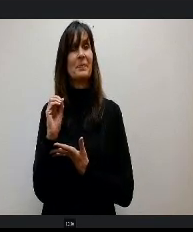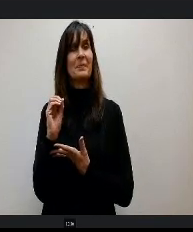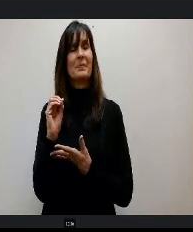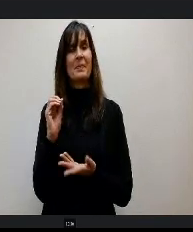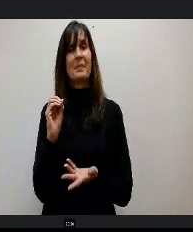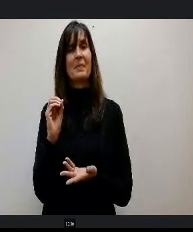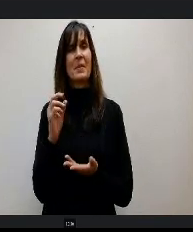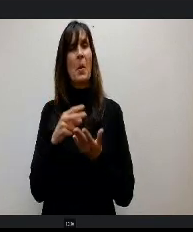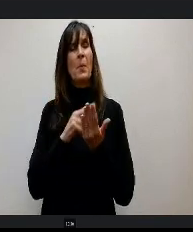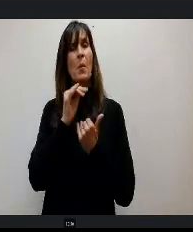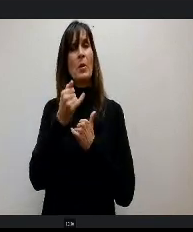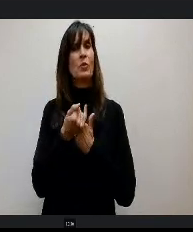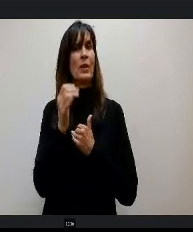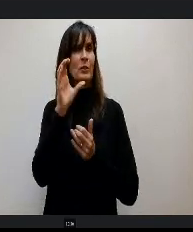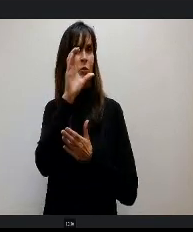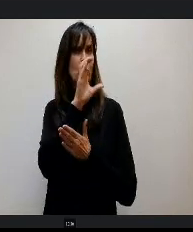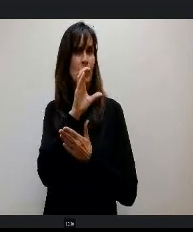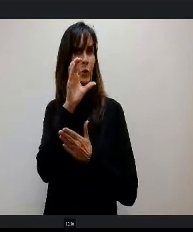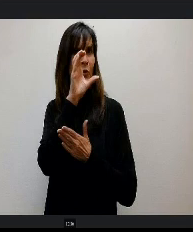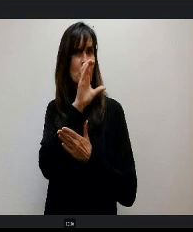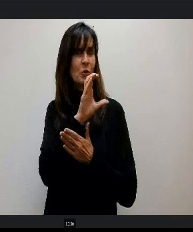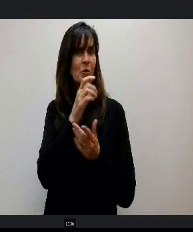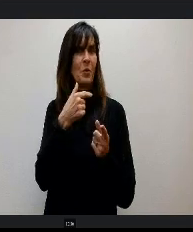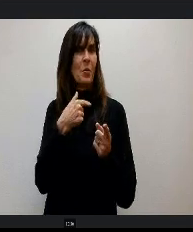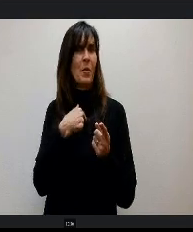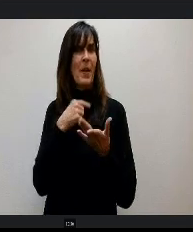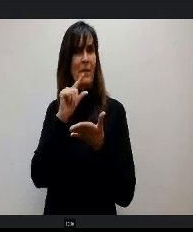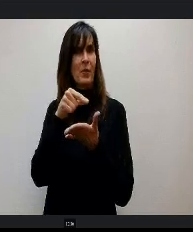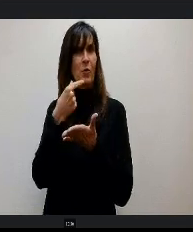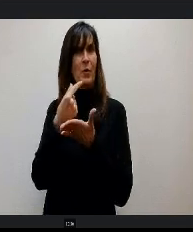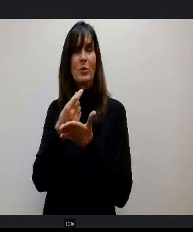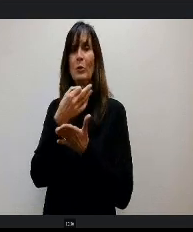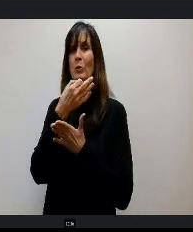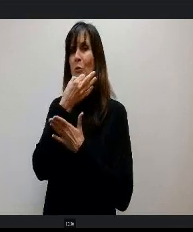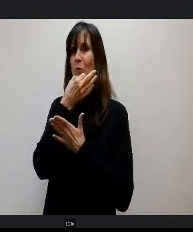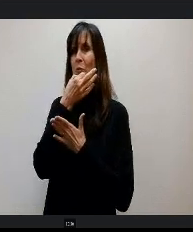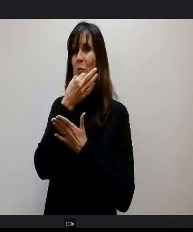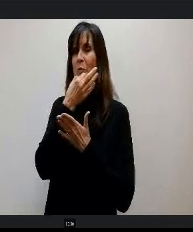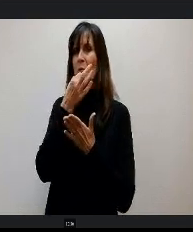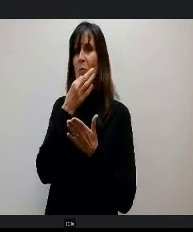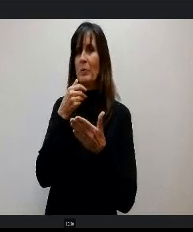Project search, we know we've got a graduation coming up there. And let me get.